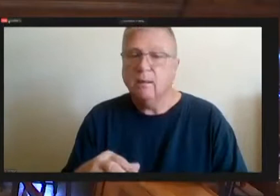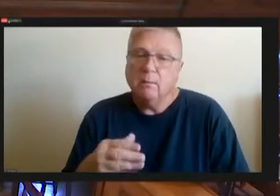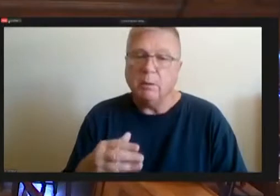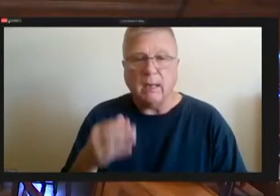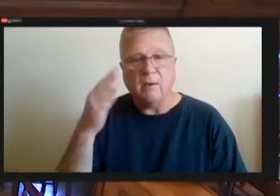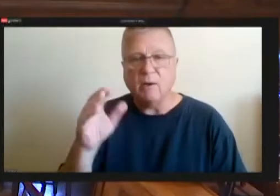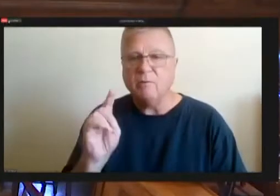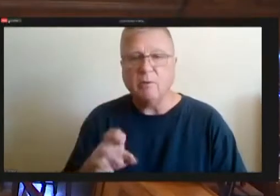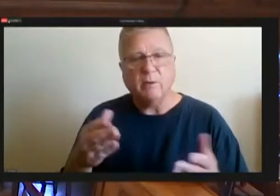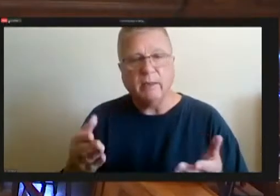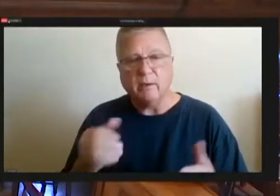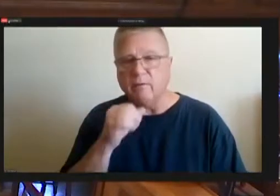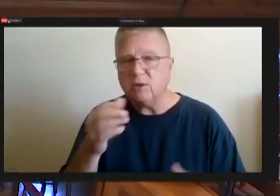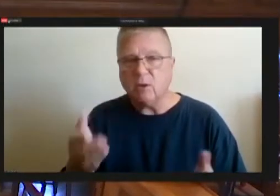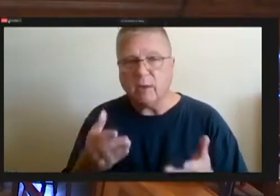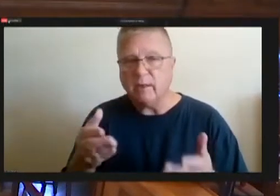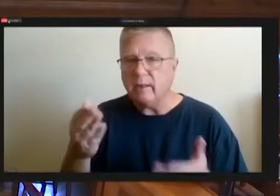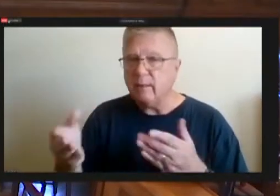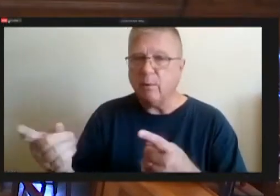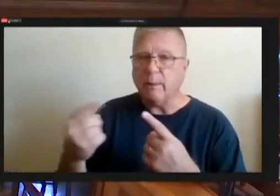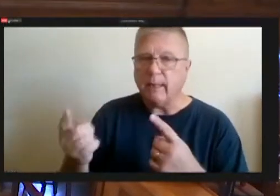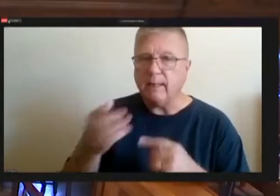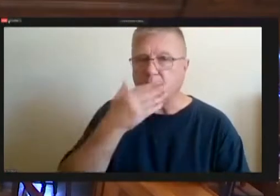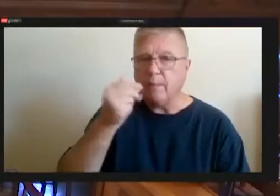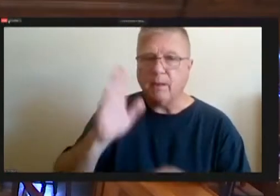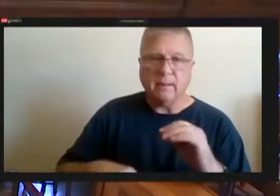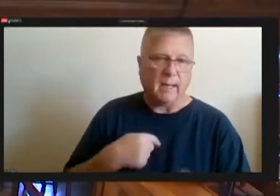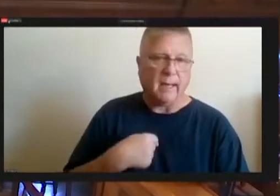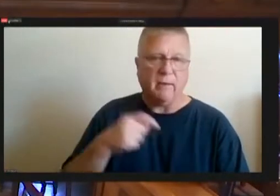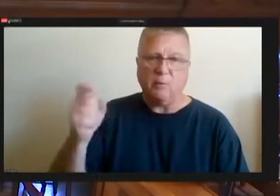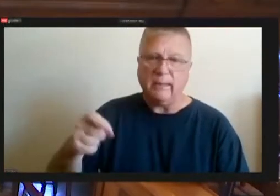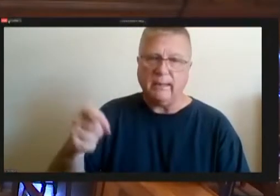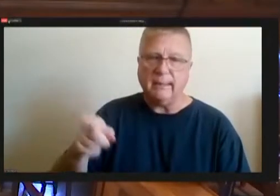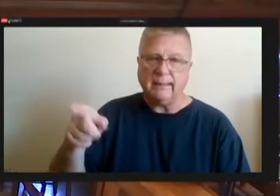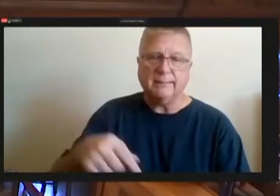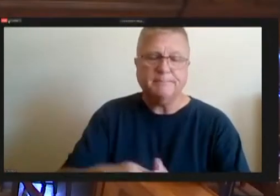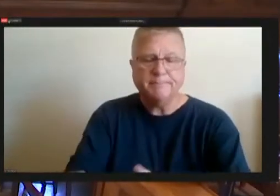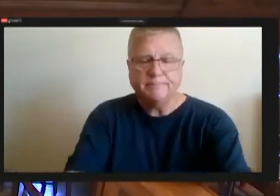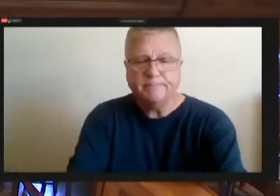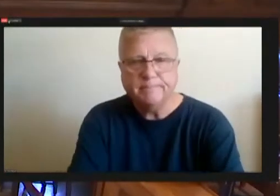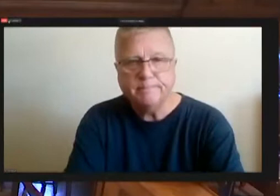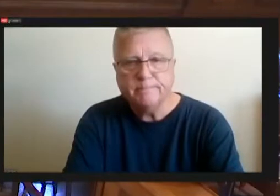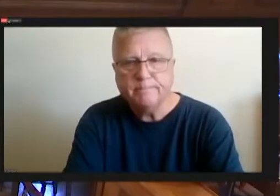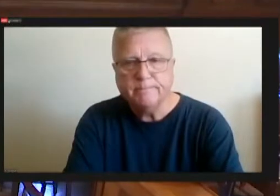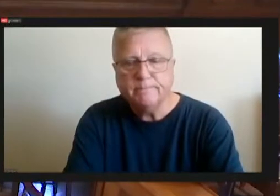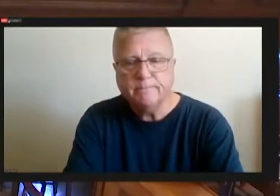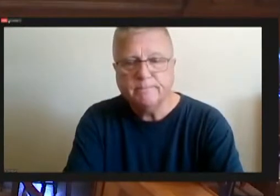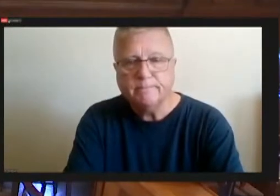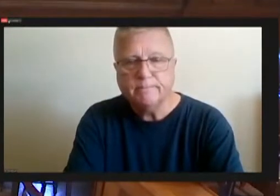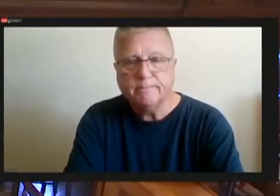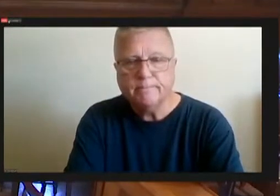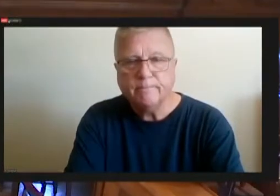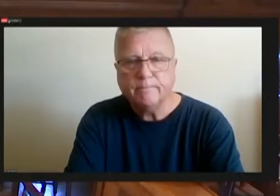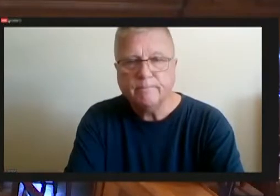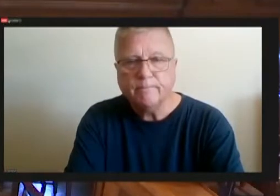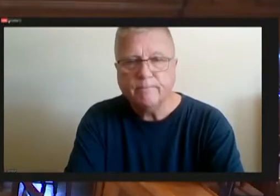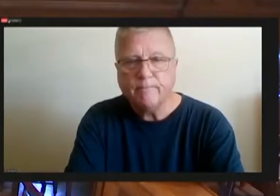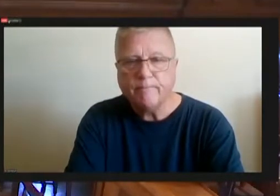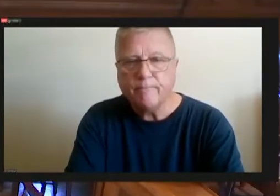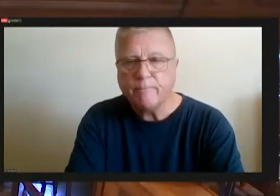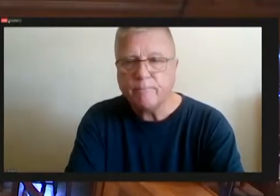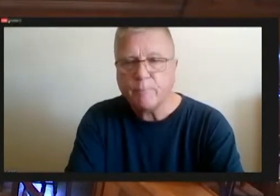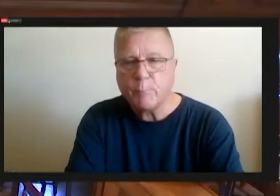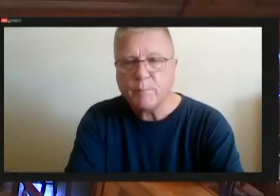answer to it but and I can just a wedding.